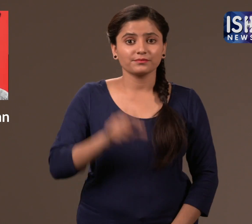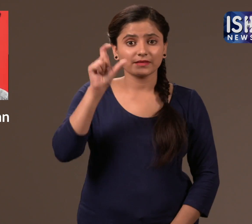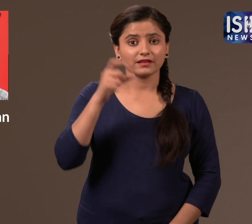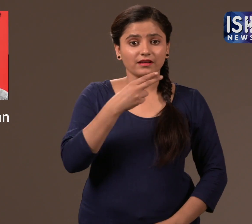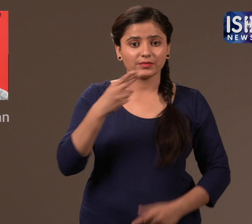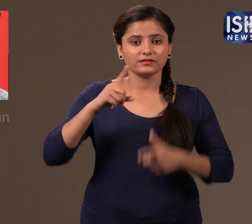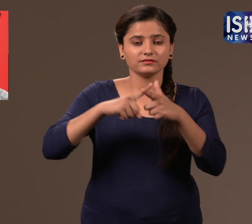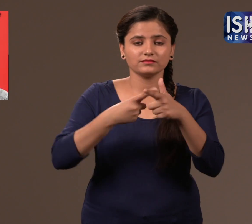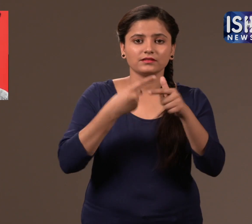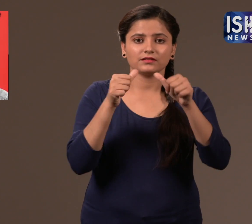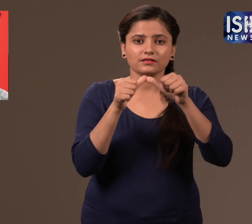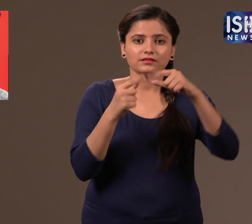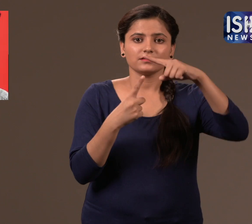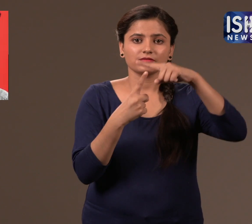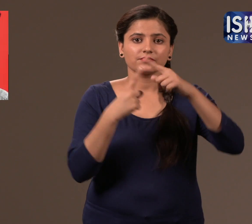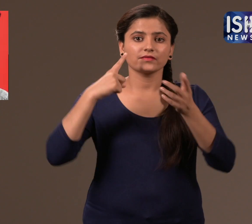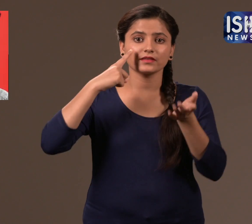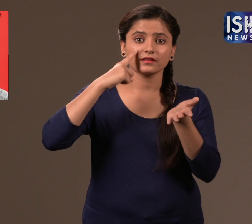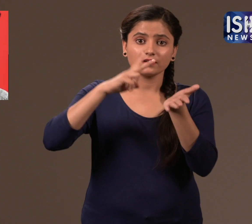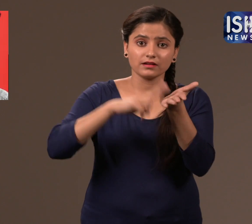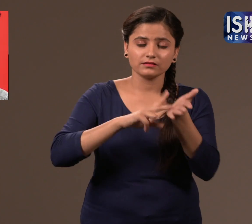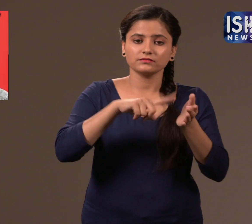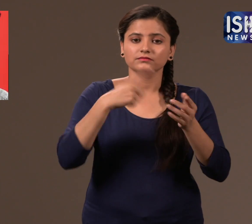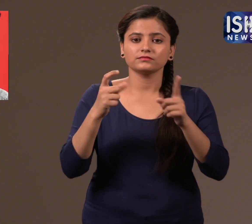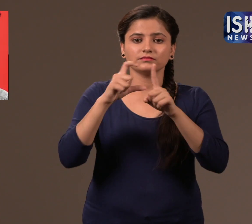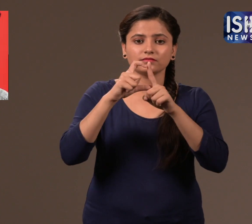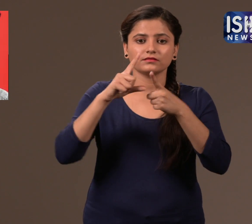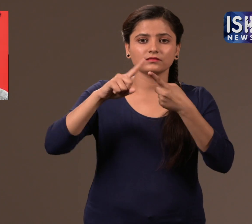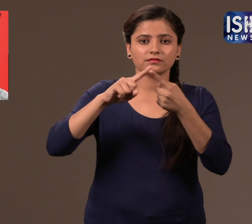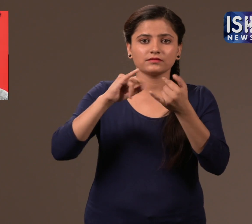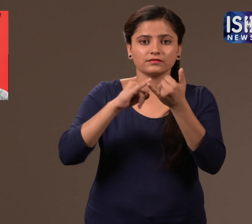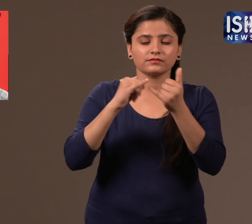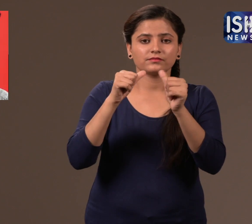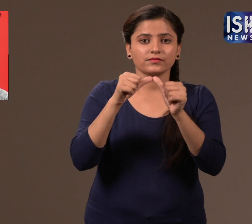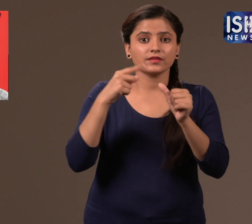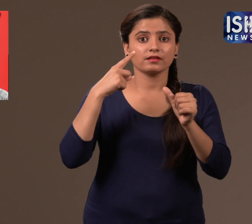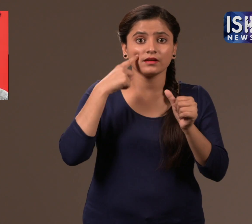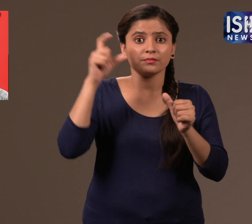Jatin Desai